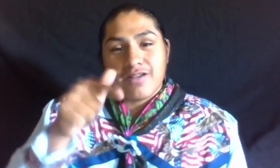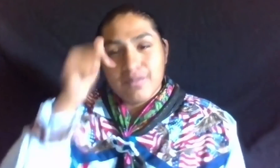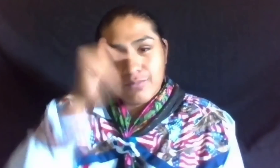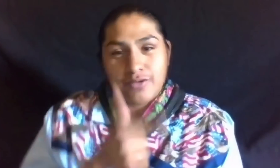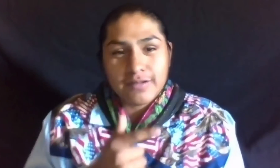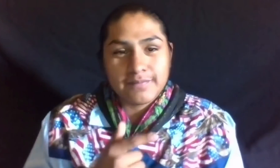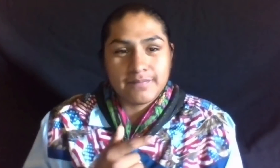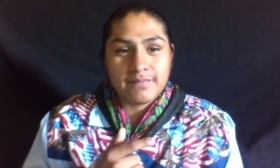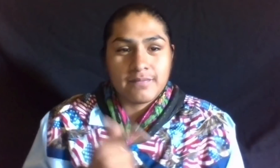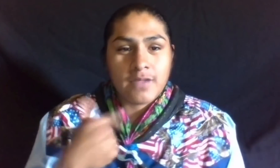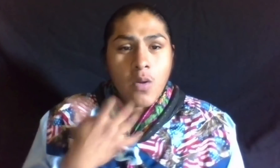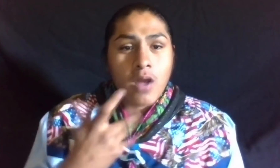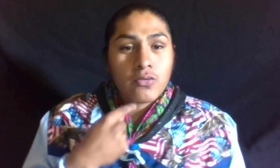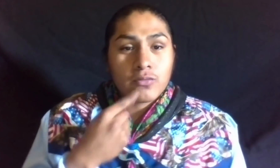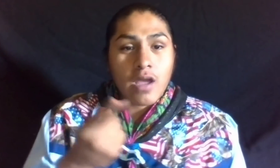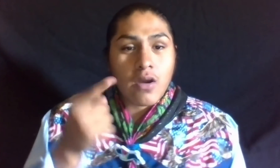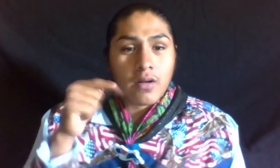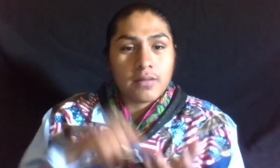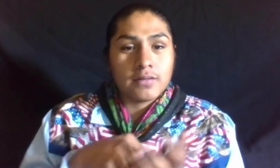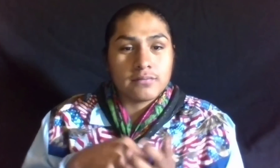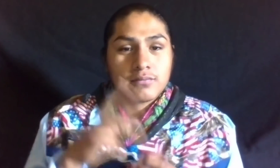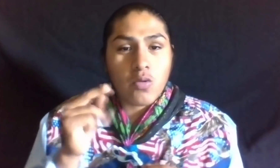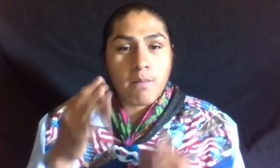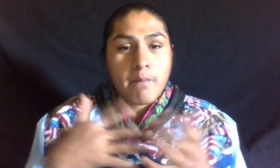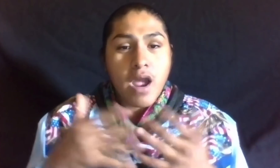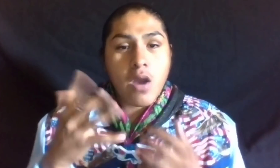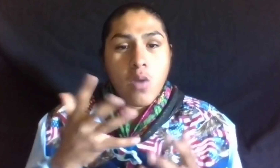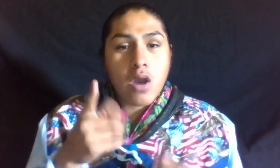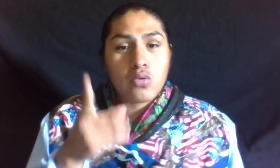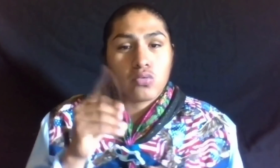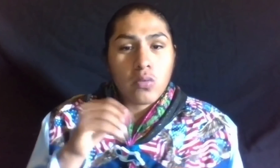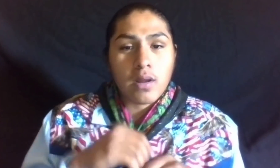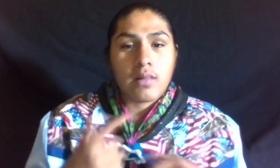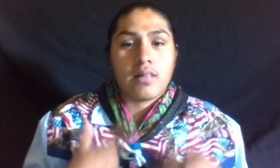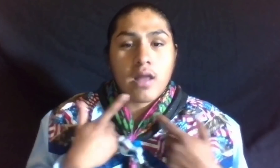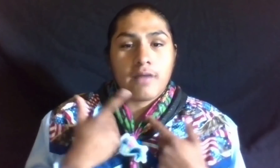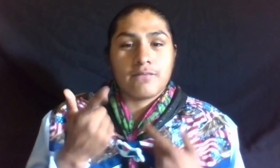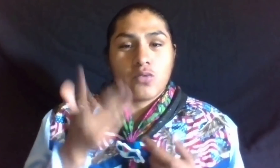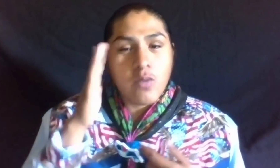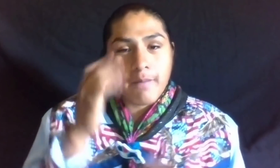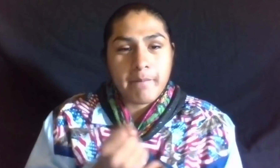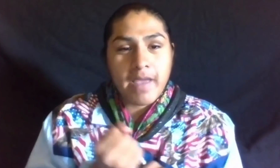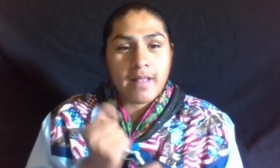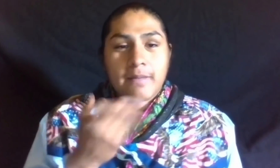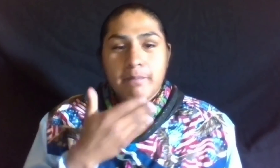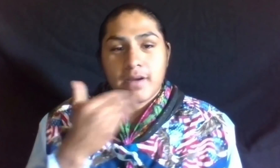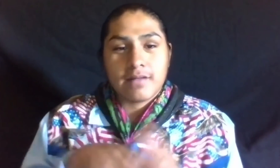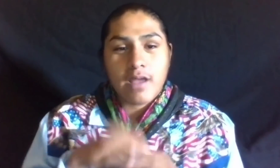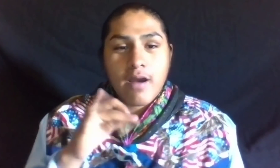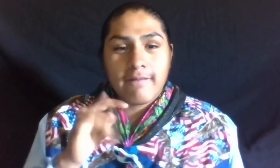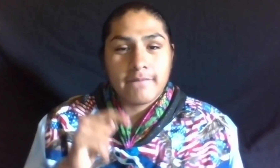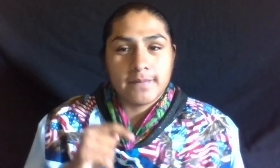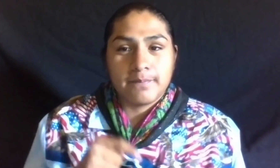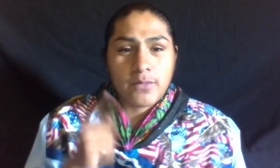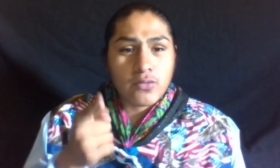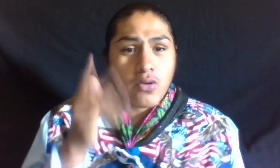LITTLE BROTHER, I WANT TO TELL YOU THIS, NO MATTER WHAT YOU DO IN LIFE YOU WILL ALWAYS MAKE THE BEST OUT OF IT.